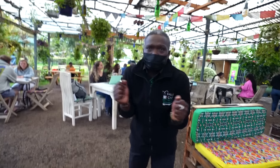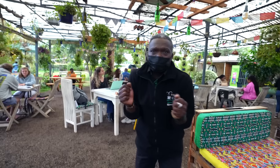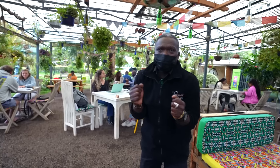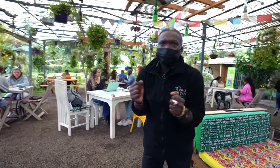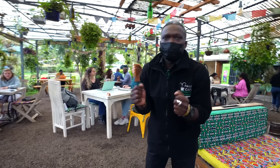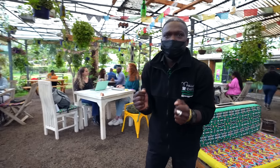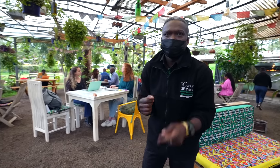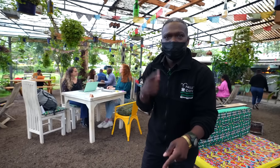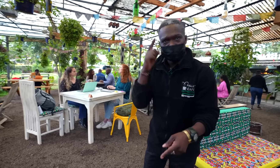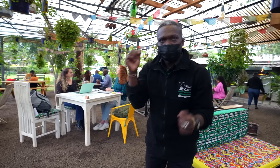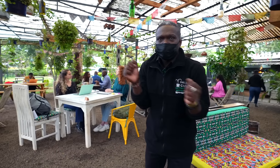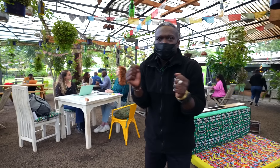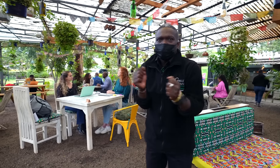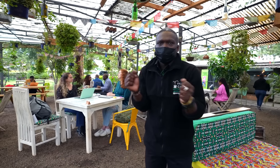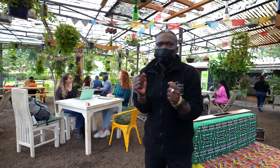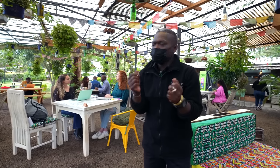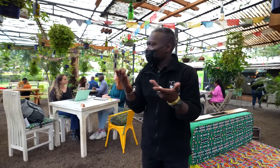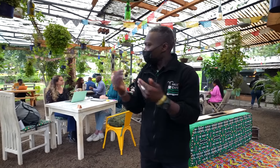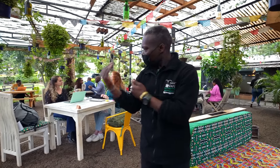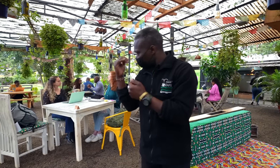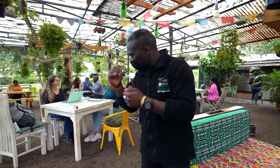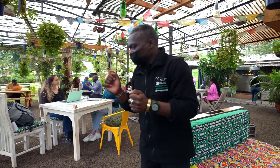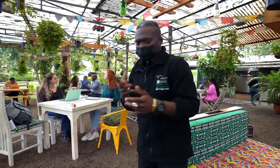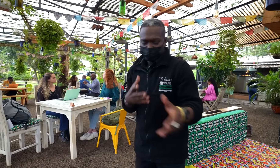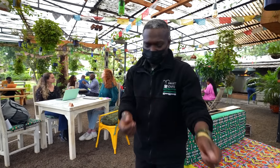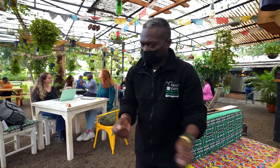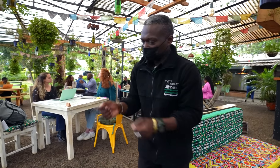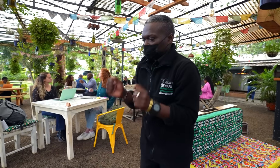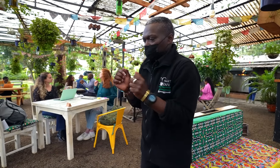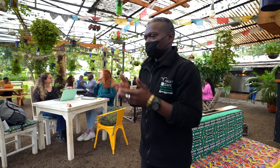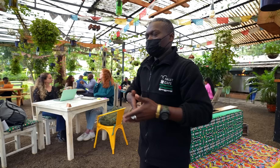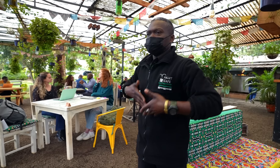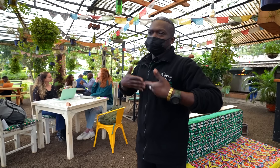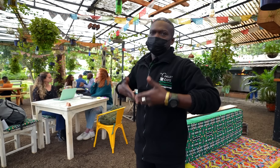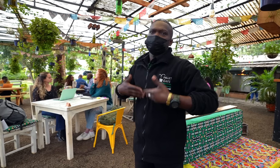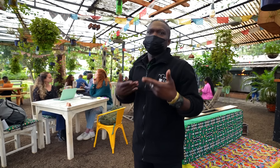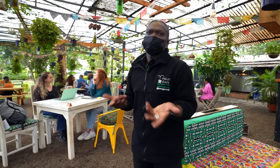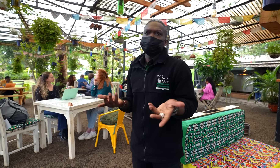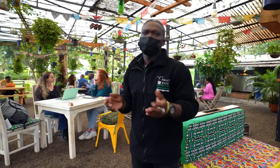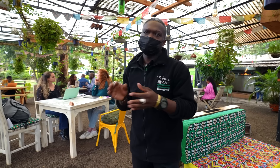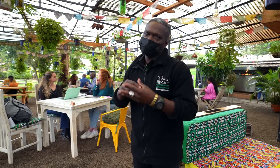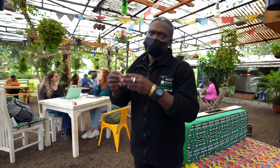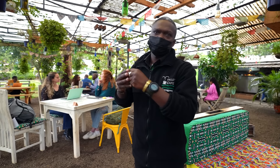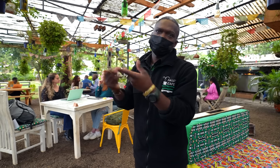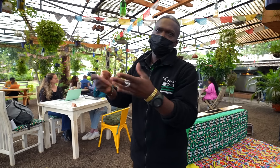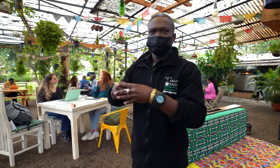The weather is cold, so if someone asks for heat, we bring it to make the customers comfortable.